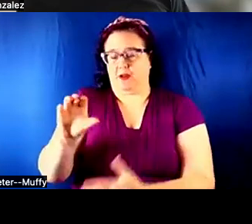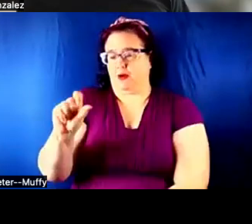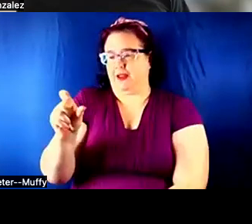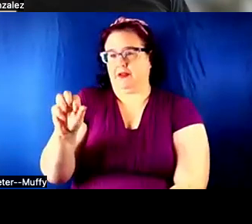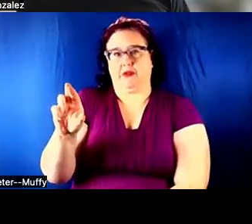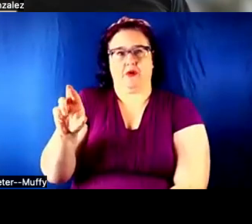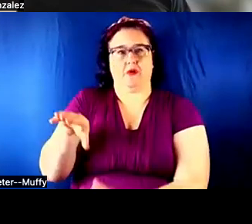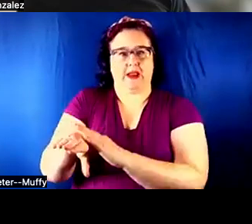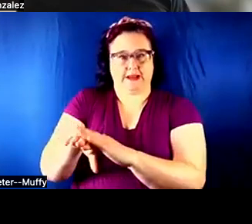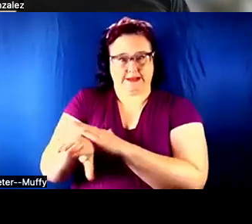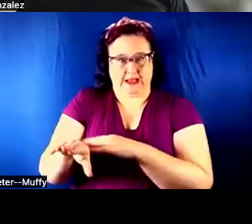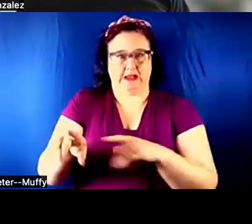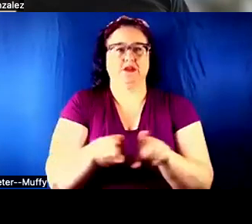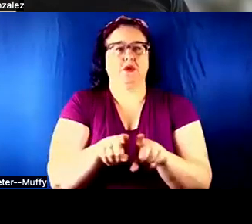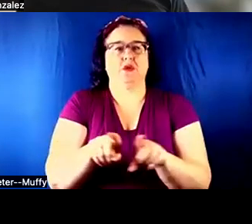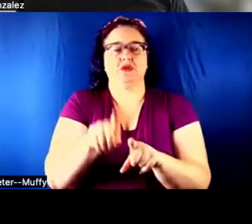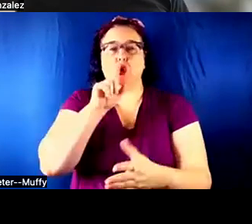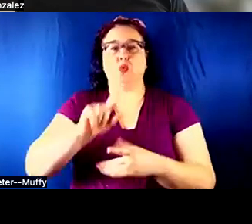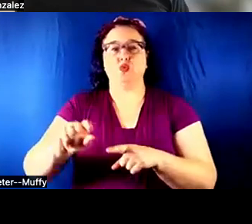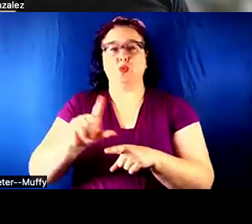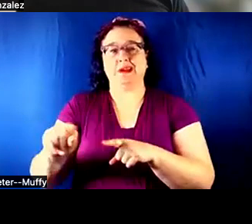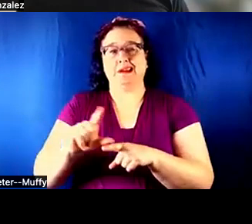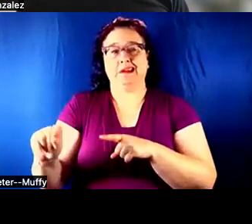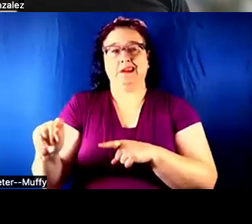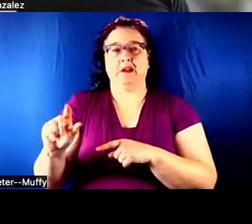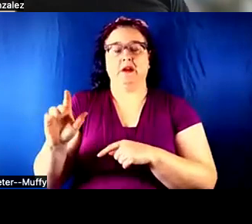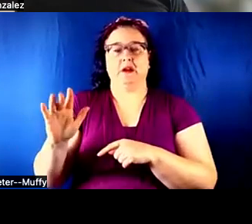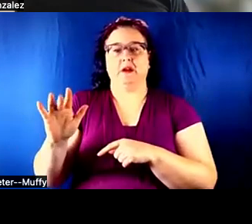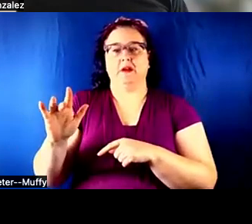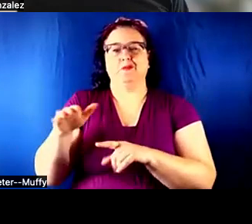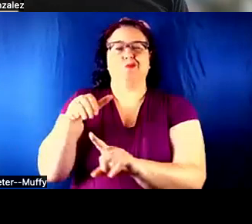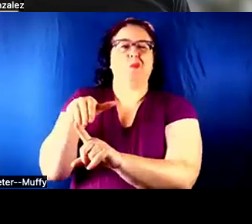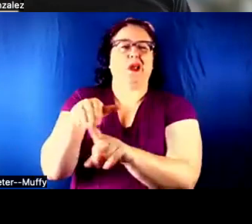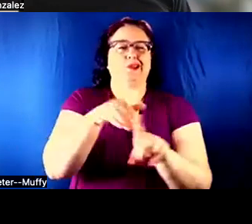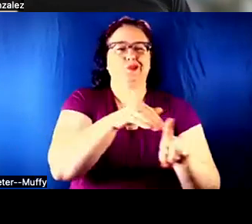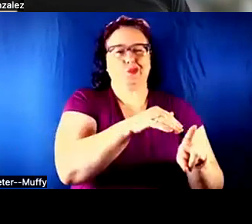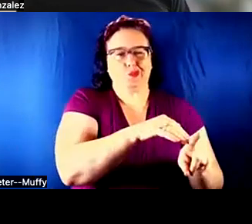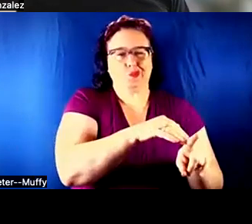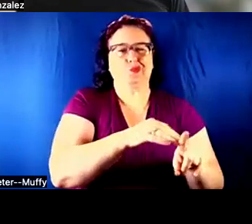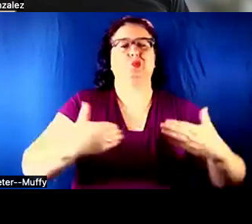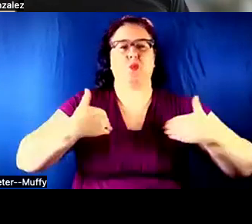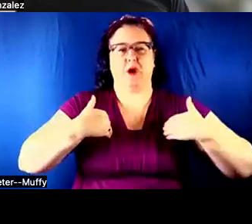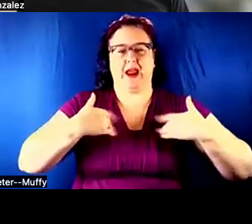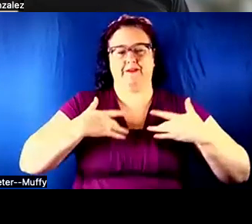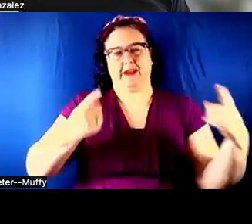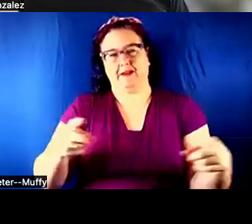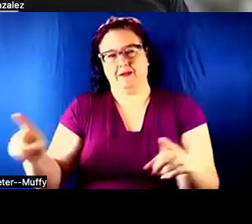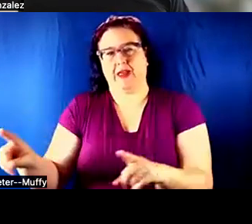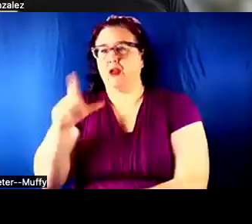WE ALSO TWEET LIKE A REMINDER WHEN WE ARE HAVING THE EVENT. WHO WILL BE THE SPEAKER,